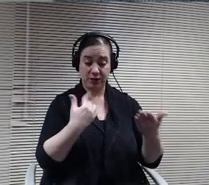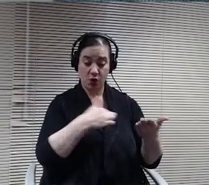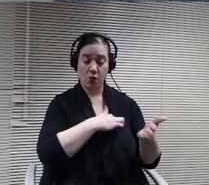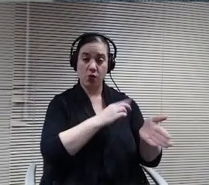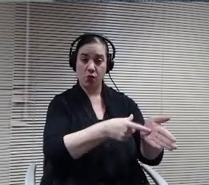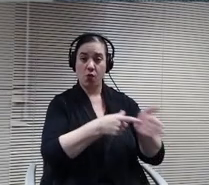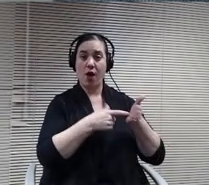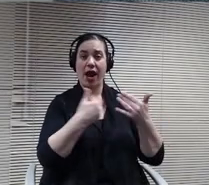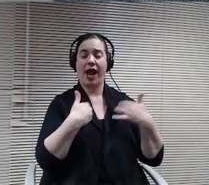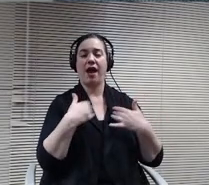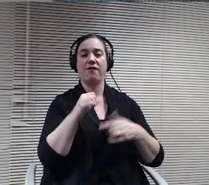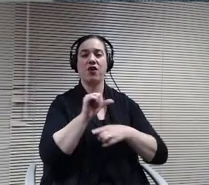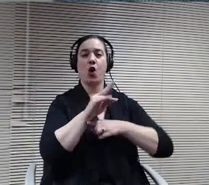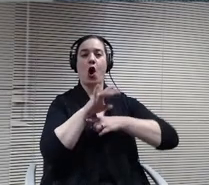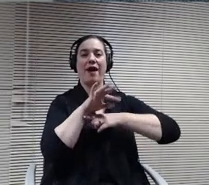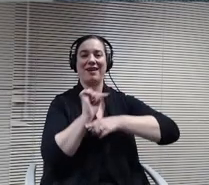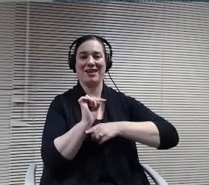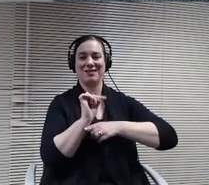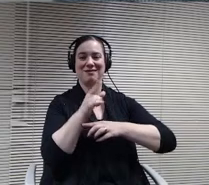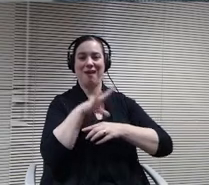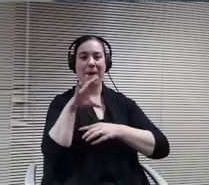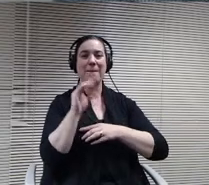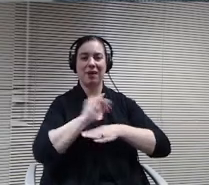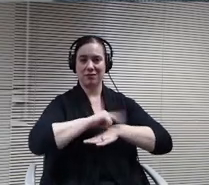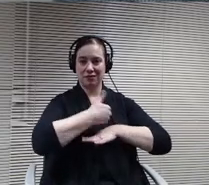And you've used what's now cliftonlarsonallen for several